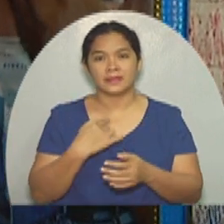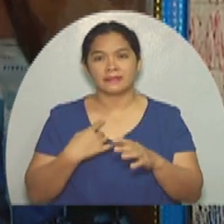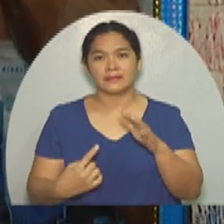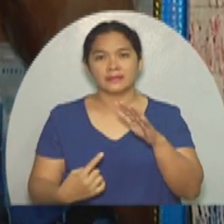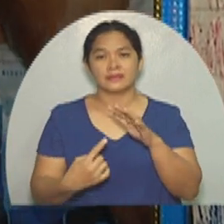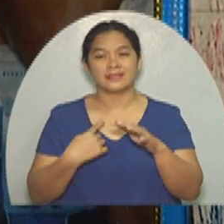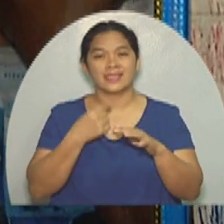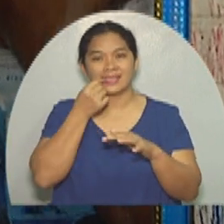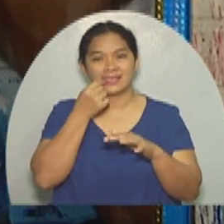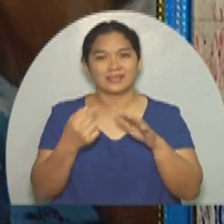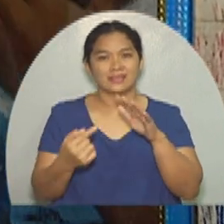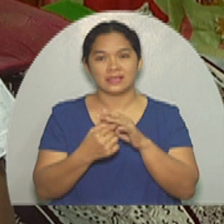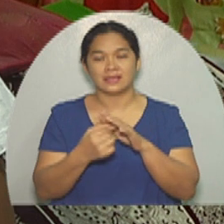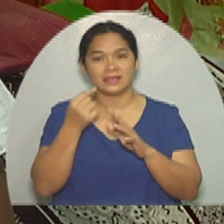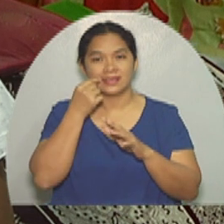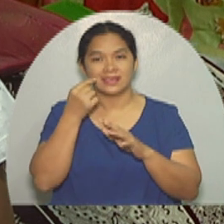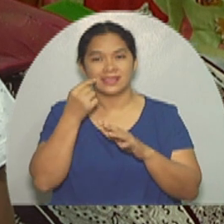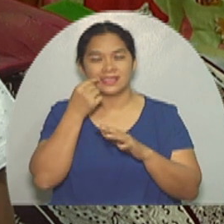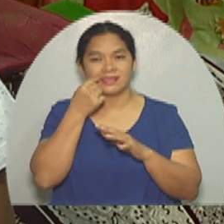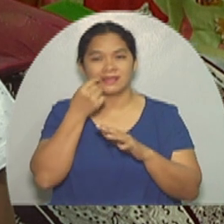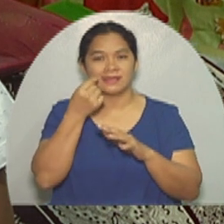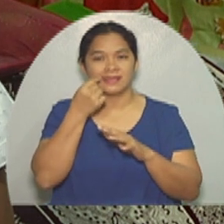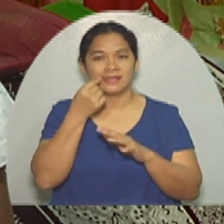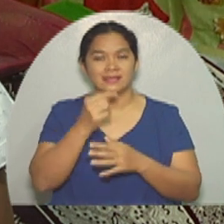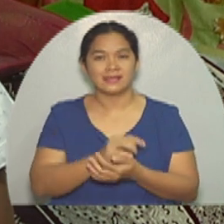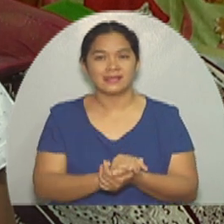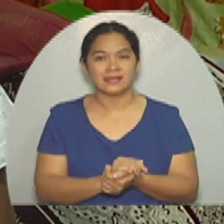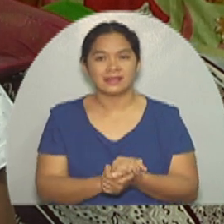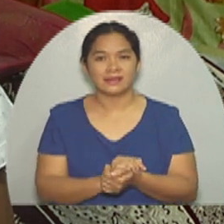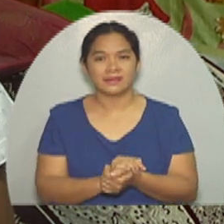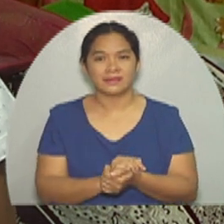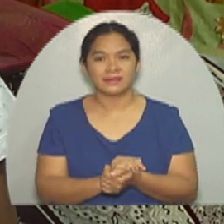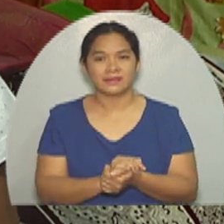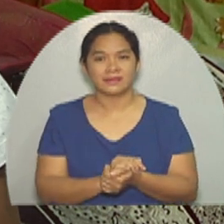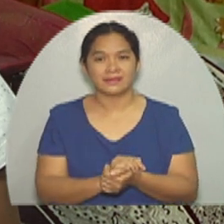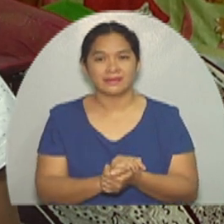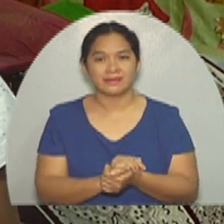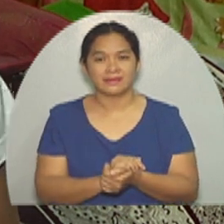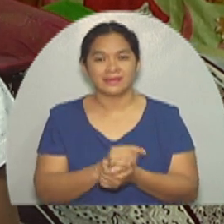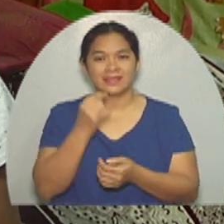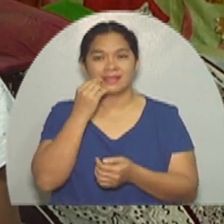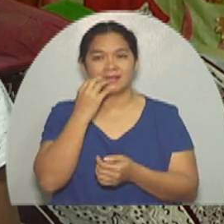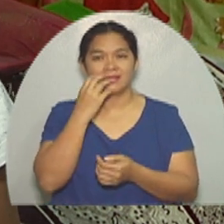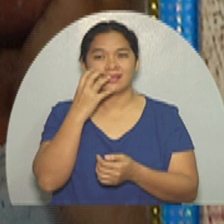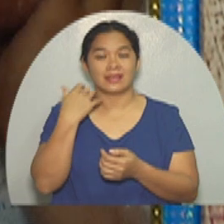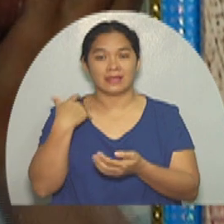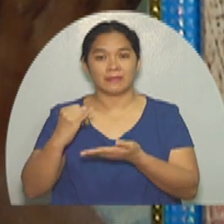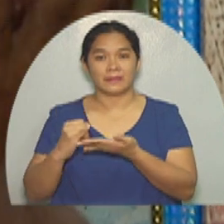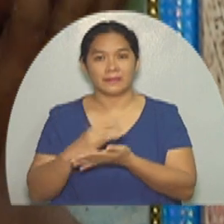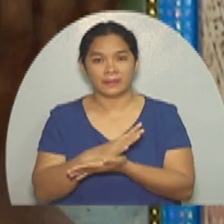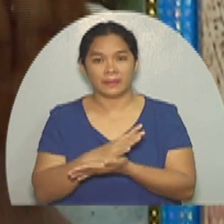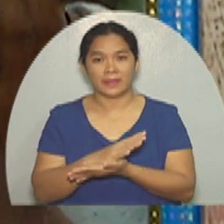and it got inflamed and infected.